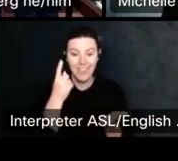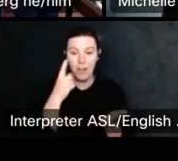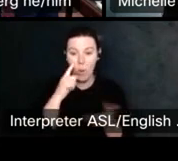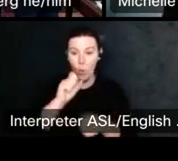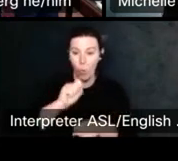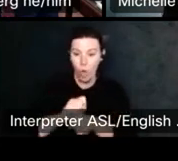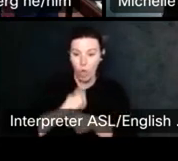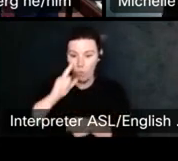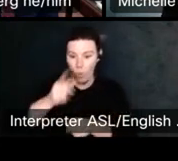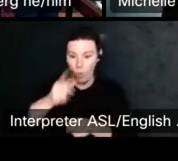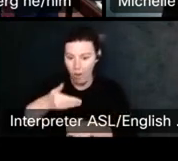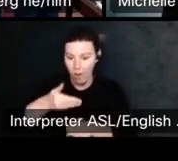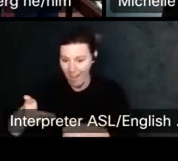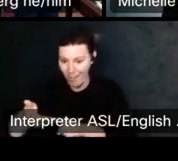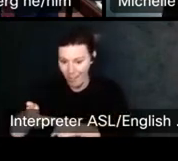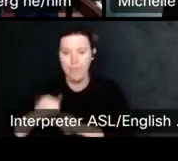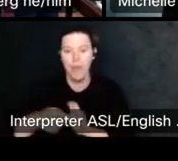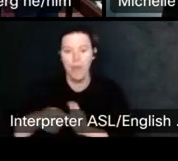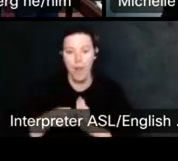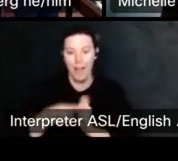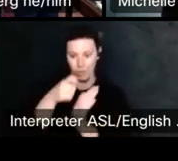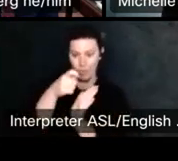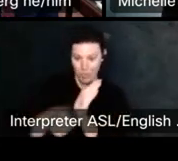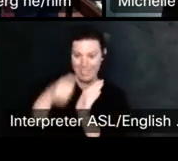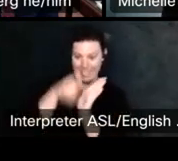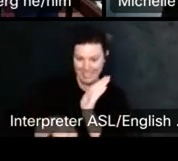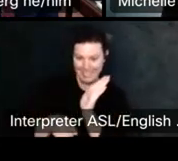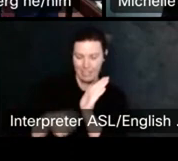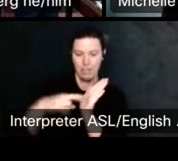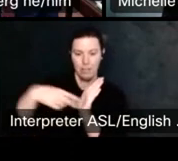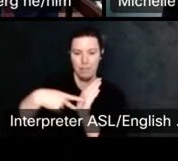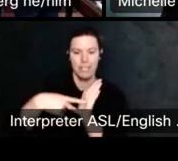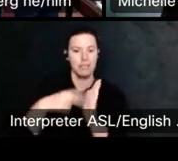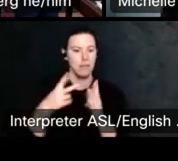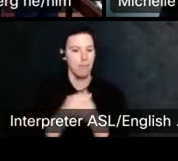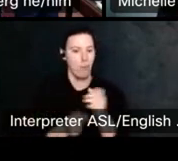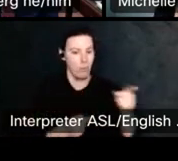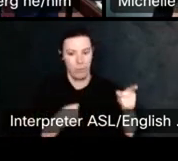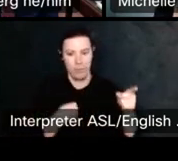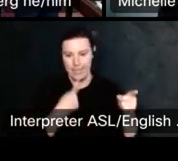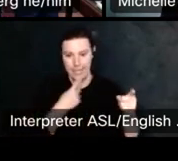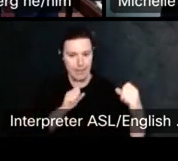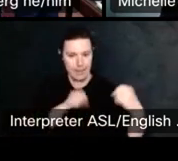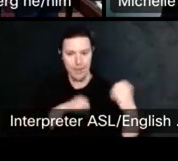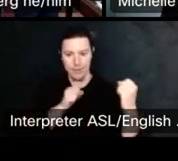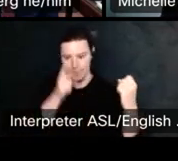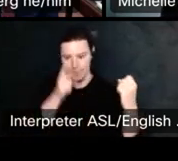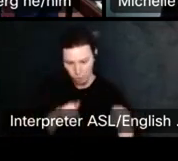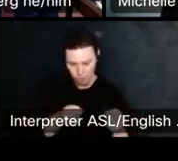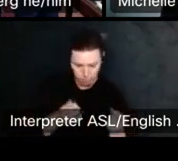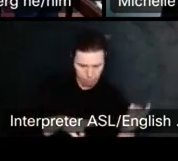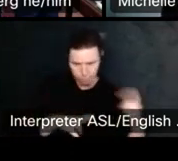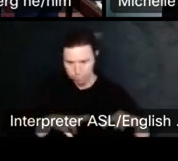See, both sides saying yes, we agree. Right? Something along those lines and for work made for hire.